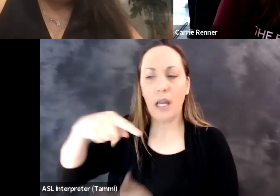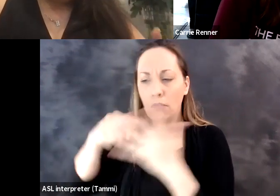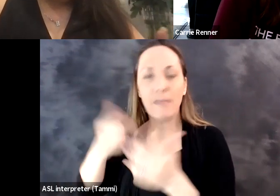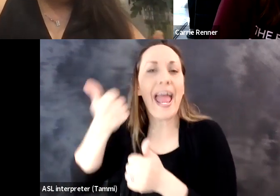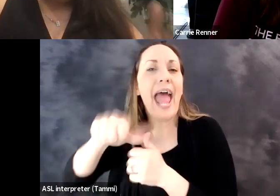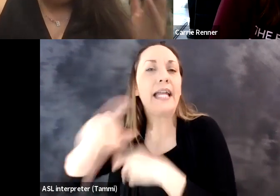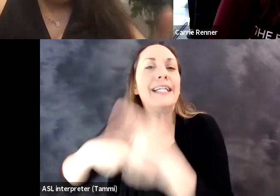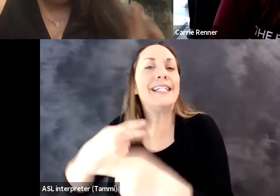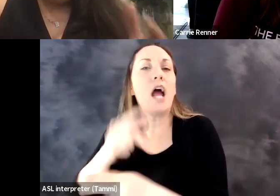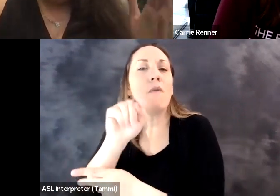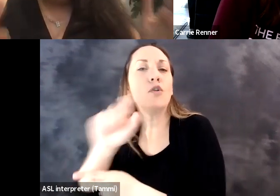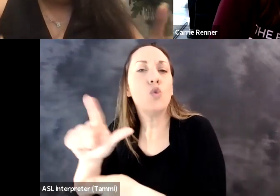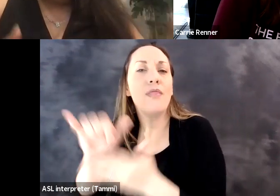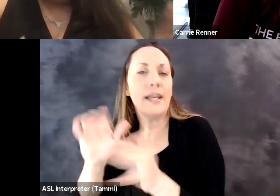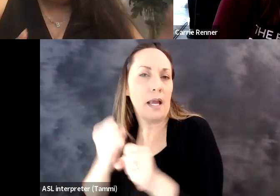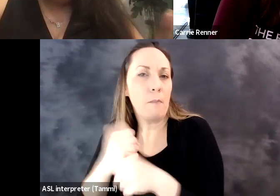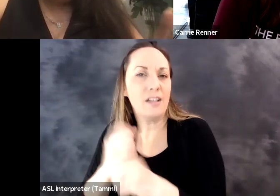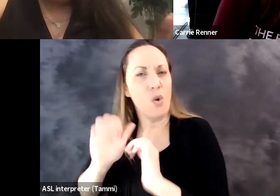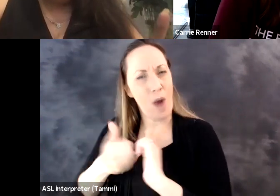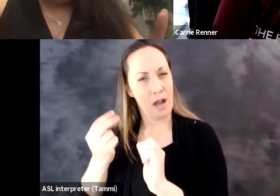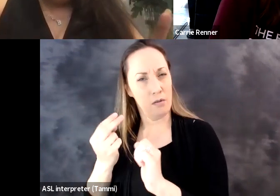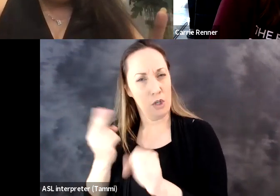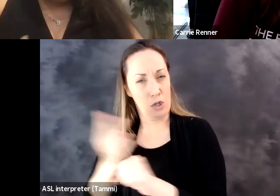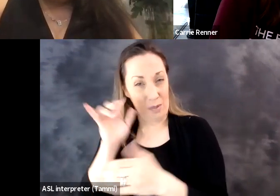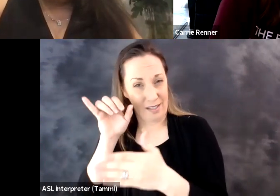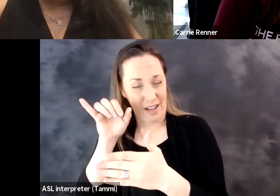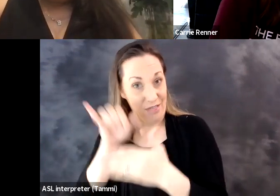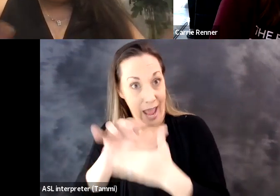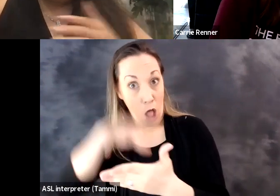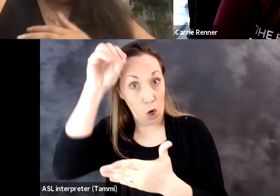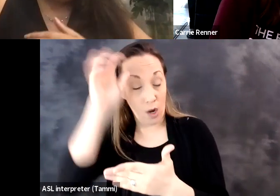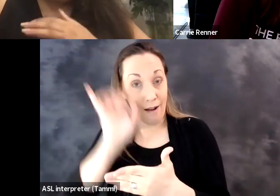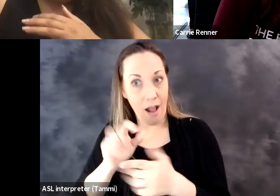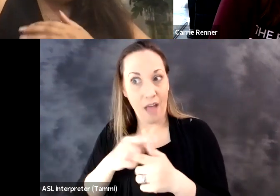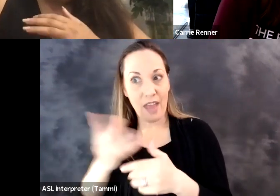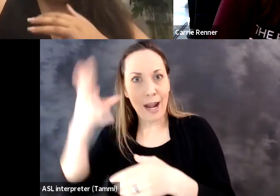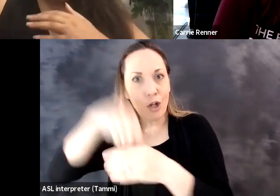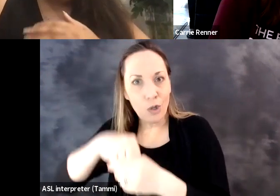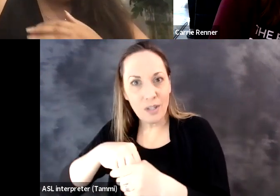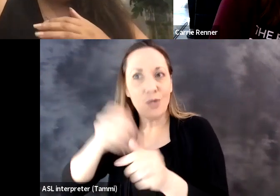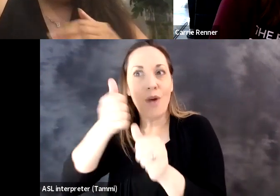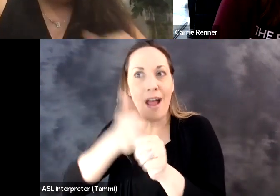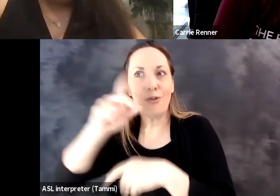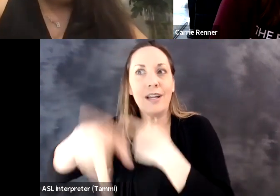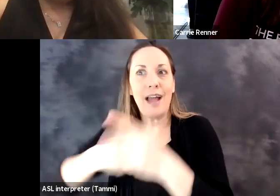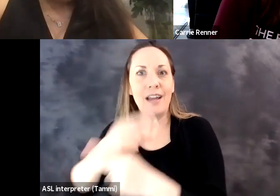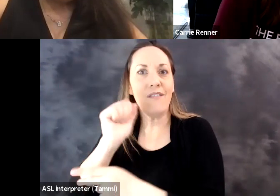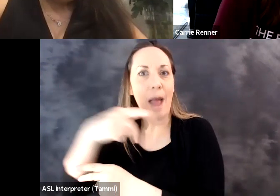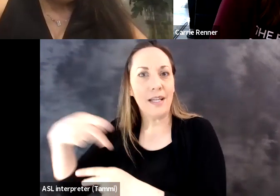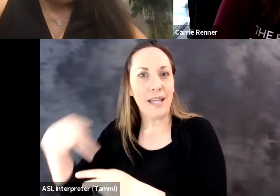collaborative tools, whether it's CR Ms, ERPs, any kind of a tool that's being created. So how do we take that learning of yours